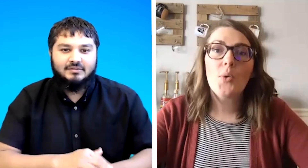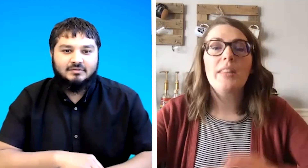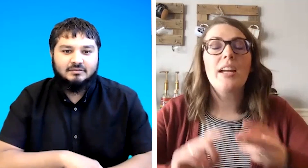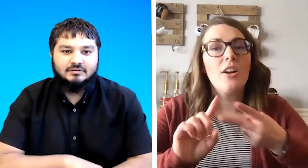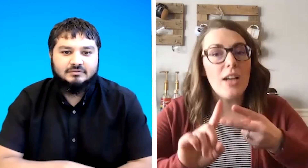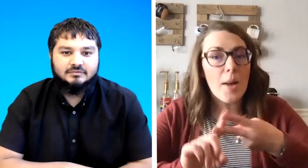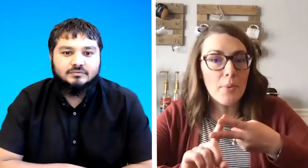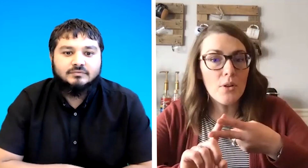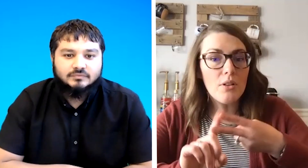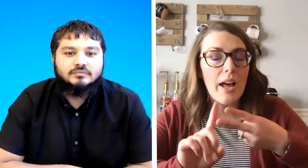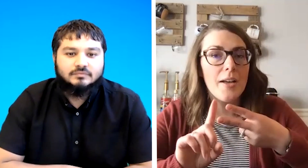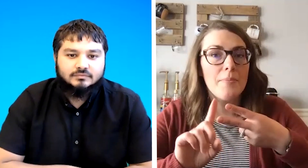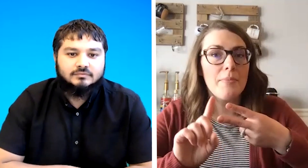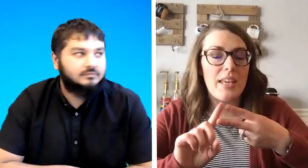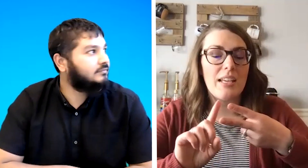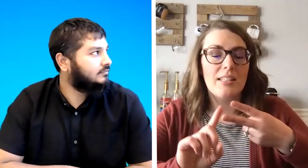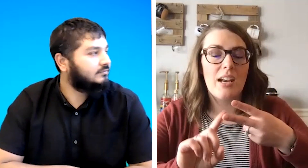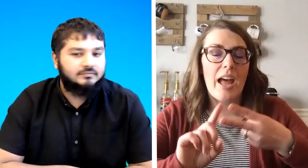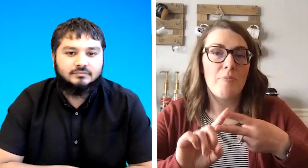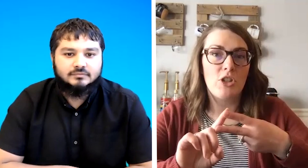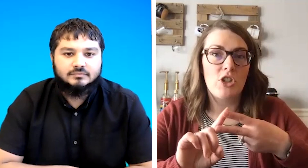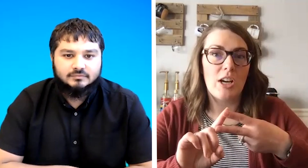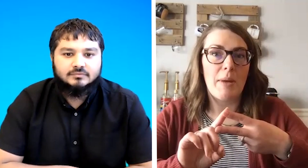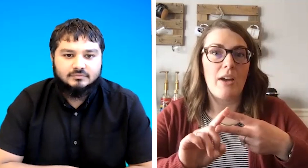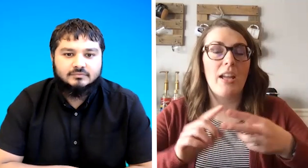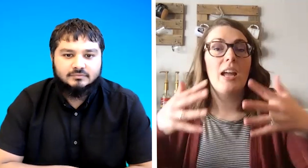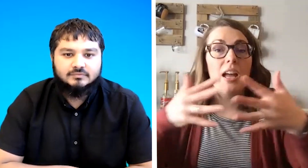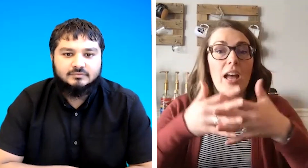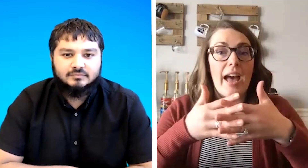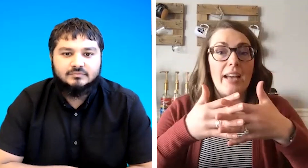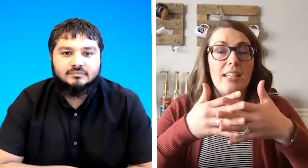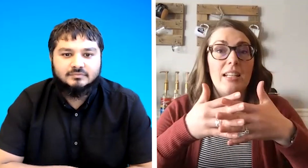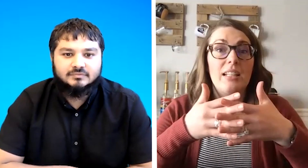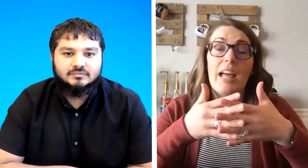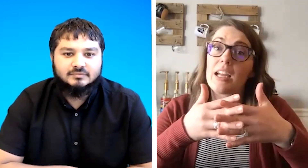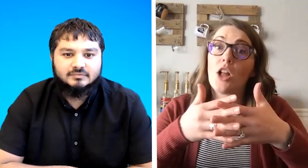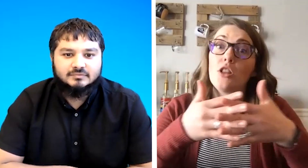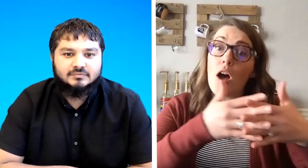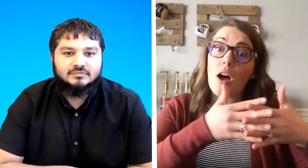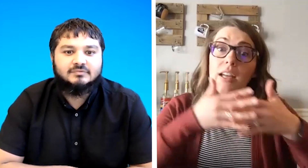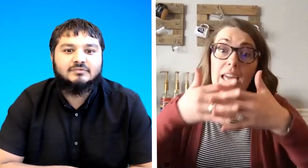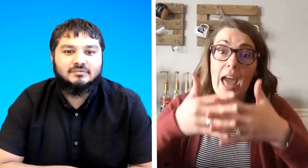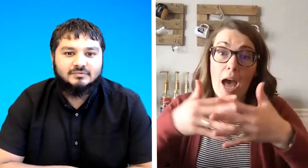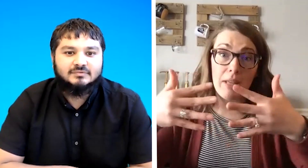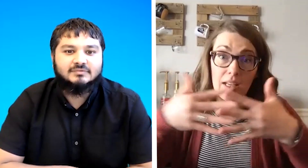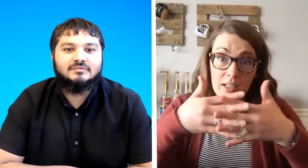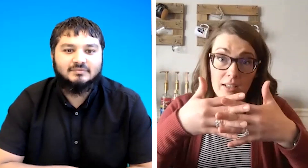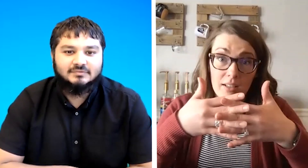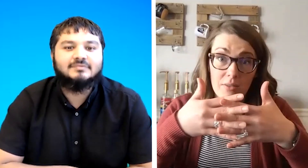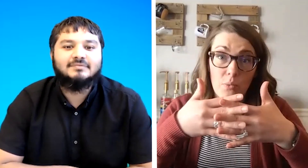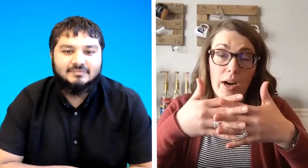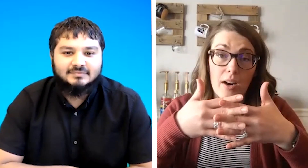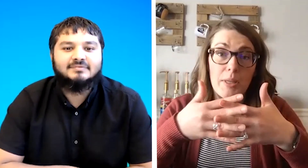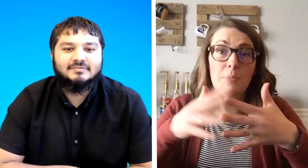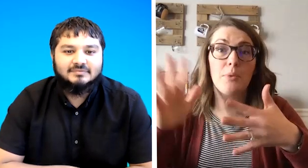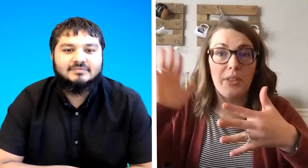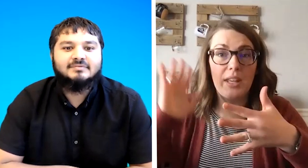there are a couple um things that have been shared about it as in like a log cabin where people think